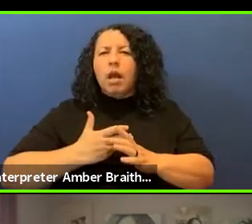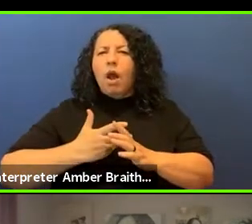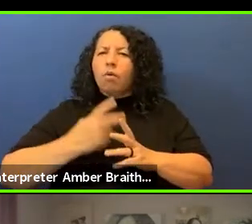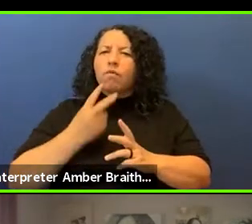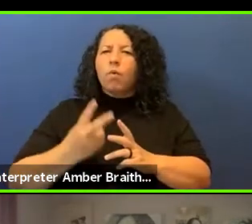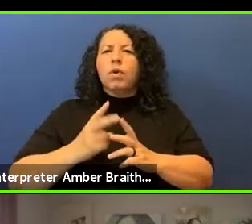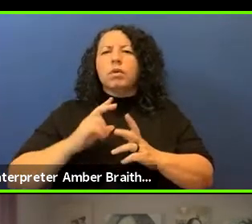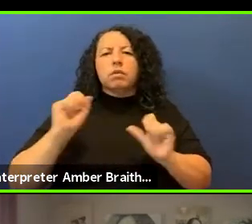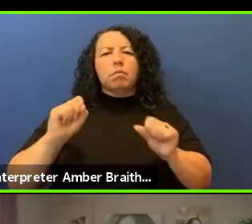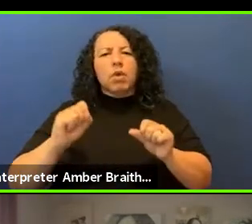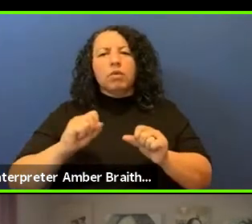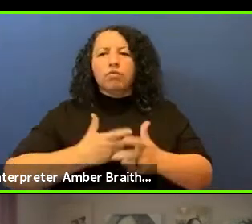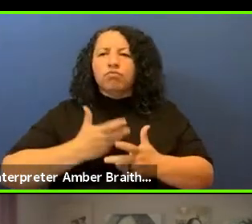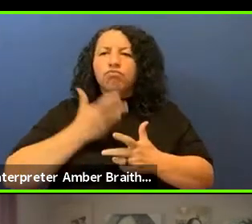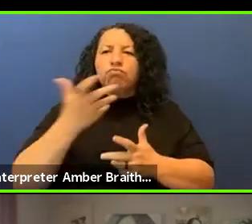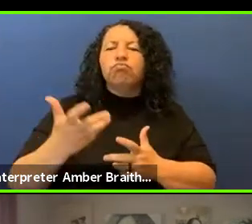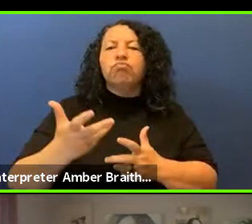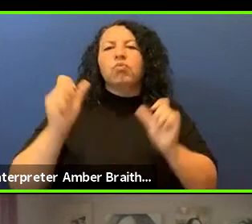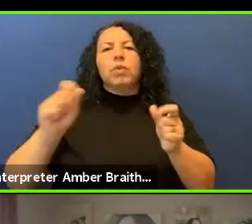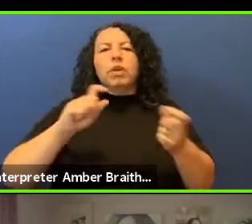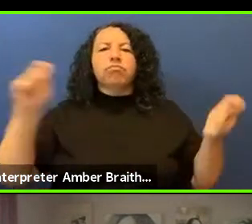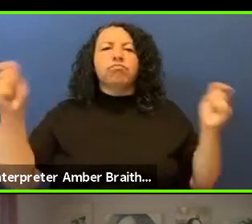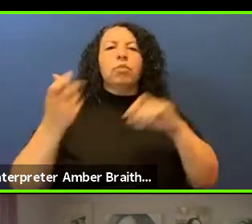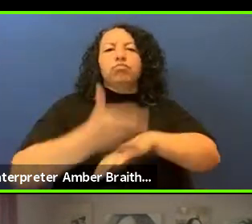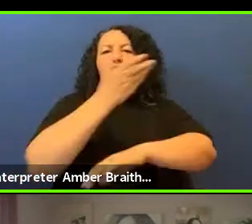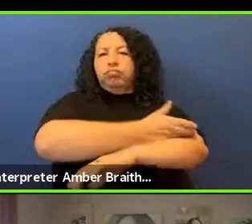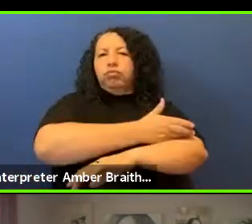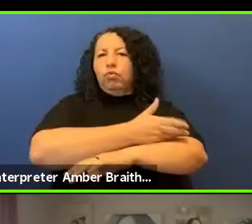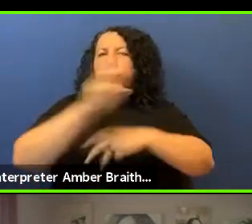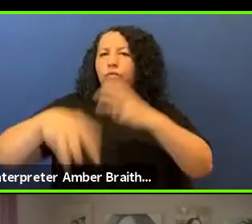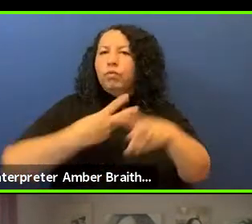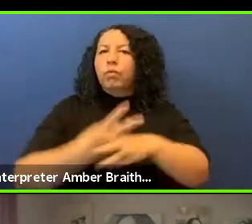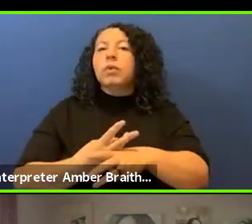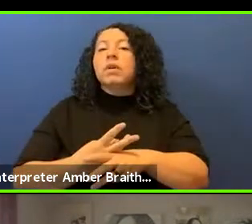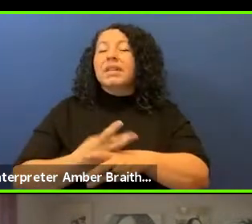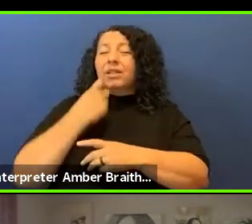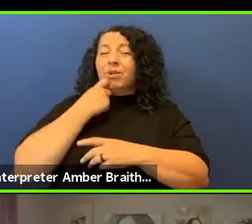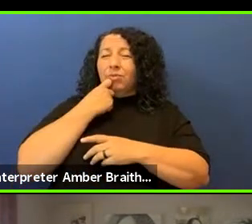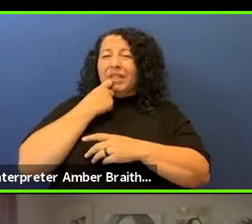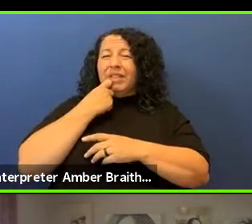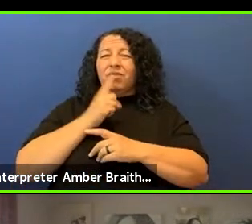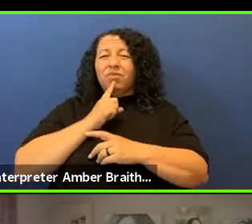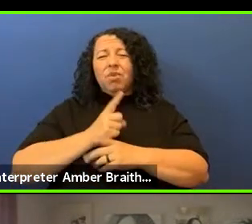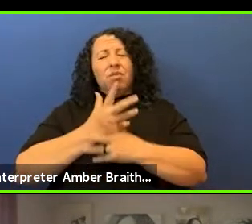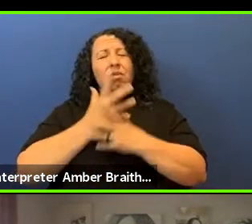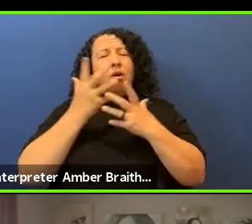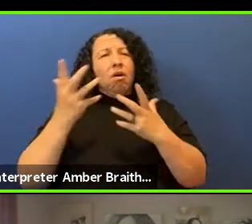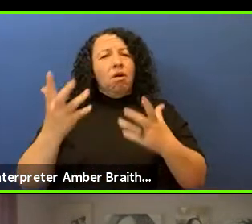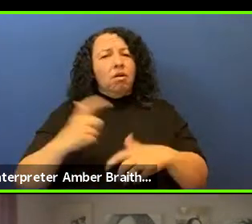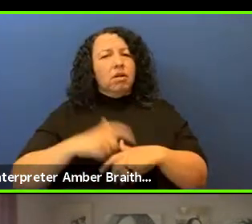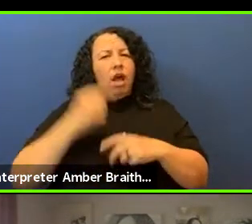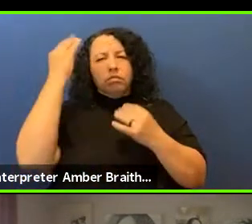Lately, we have spent a lot of time meditating on how we engage and collaborate in order to be